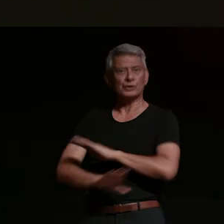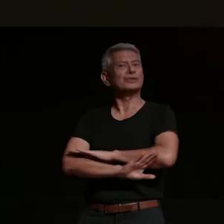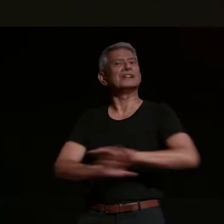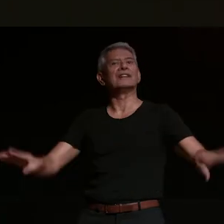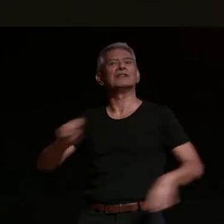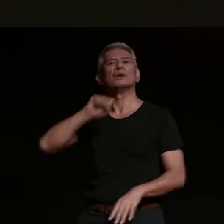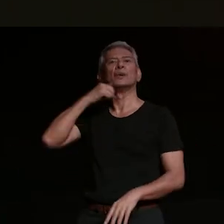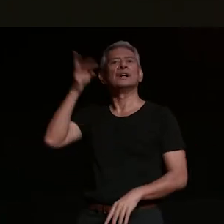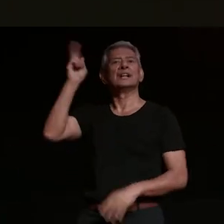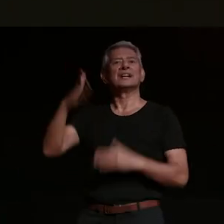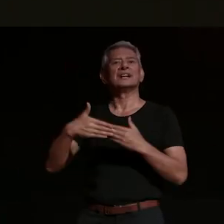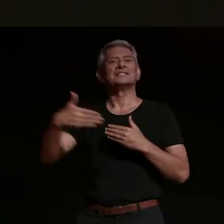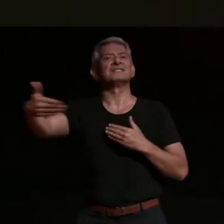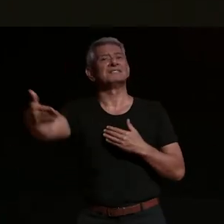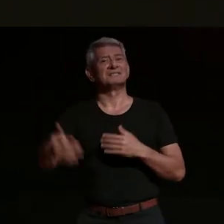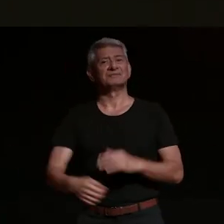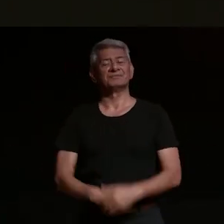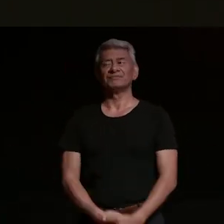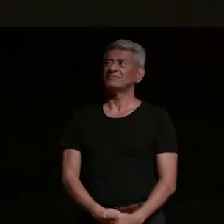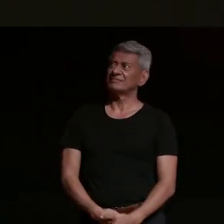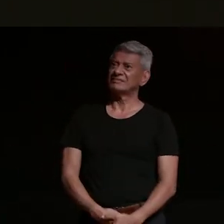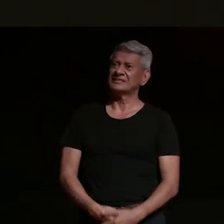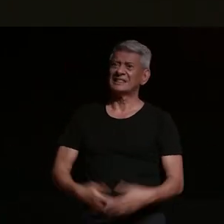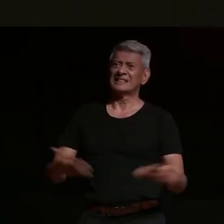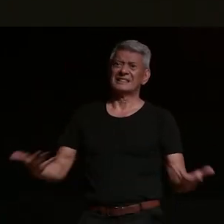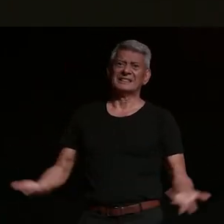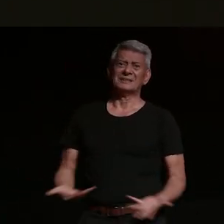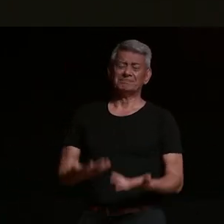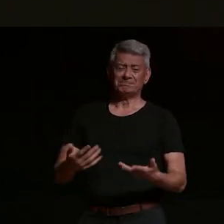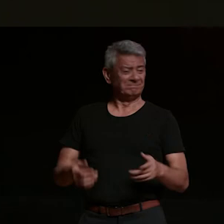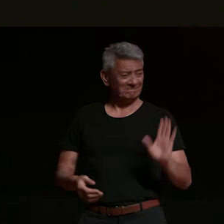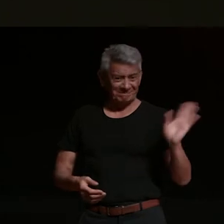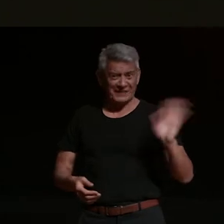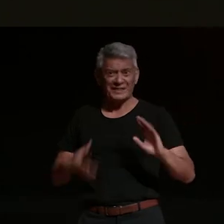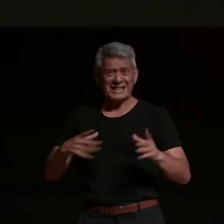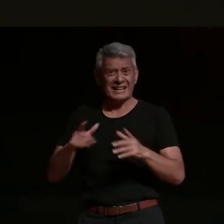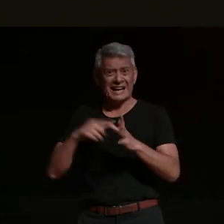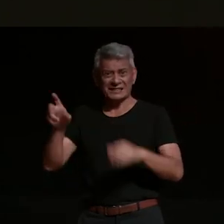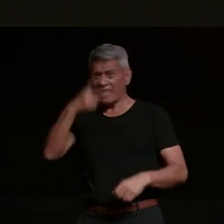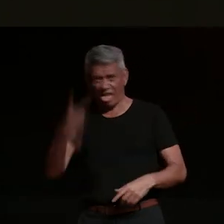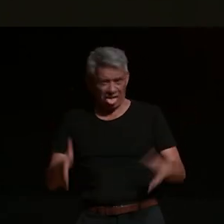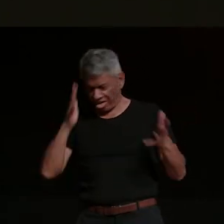you probably won't get back on and i said can i just go to the doctor he went no and so he